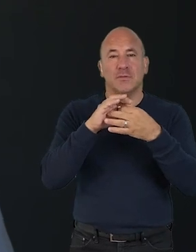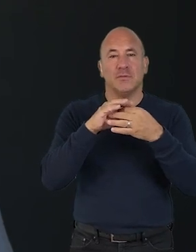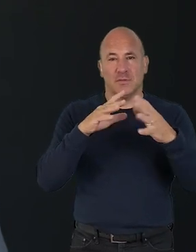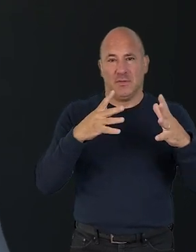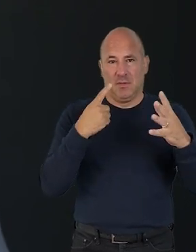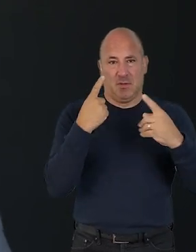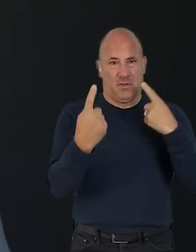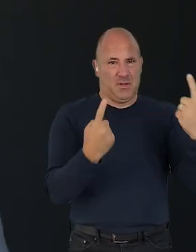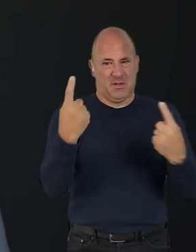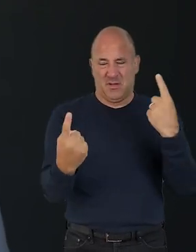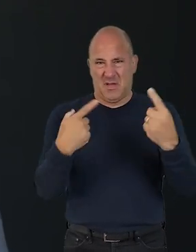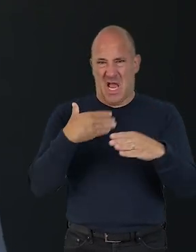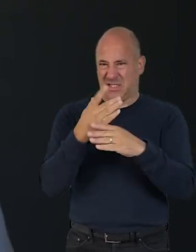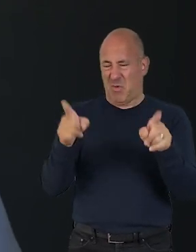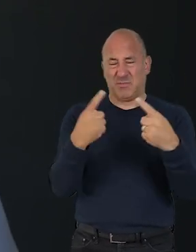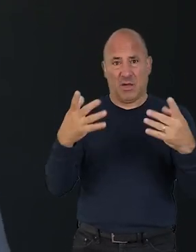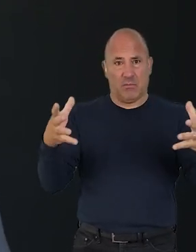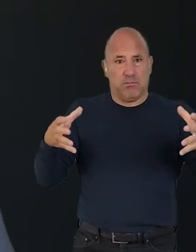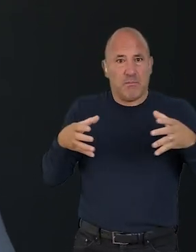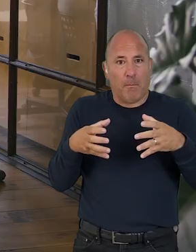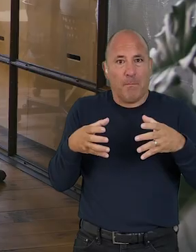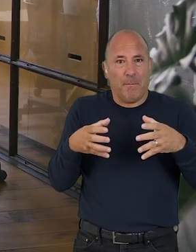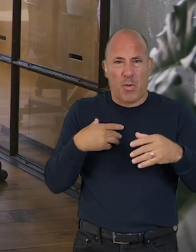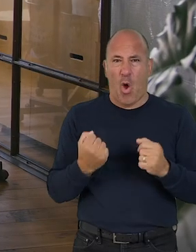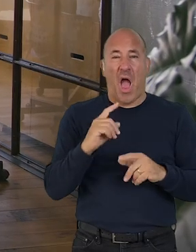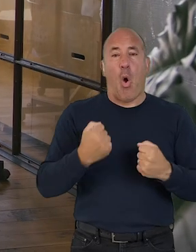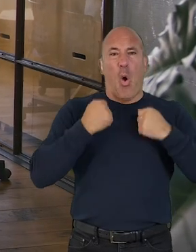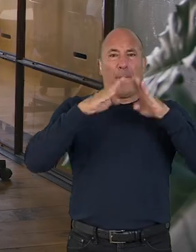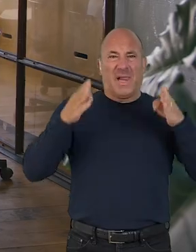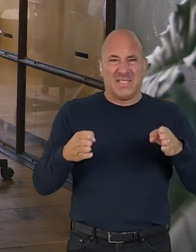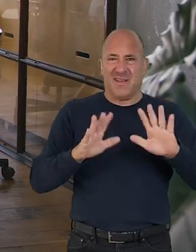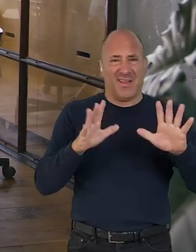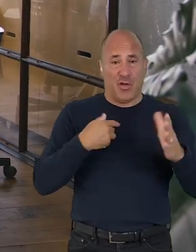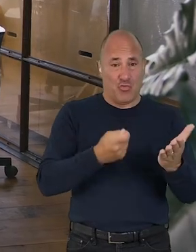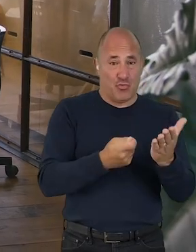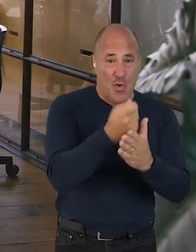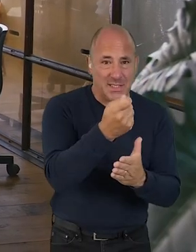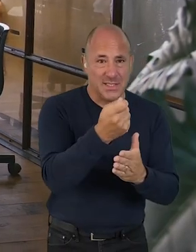and collaborators making individual action feel impossible. Instead of having your own building, you may rent your workspace,